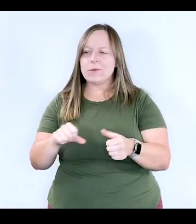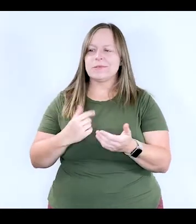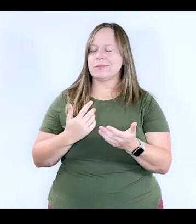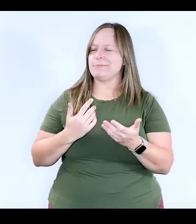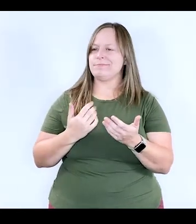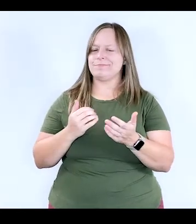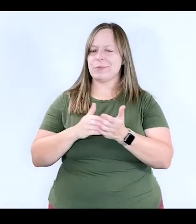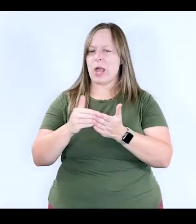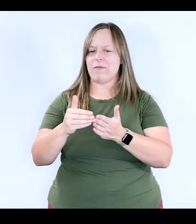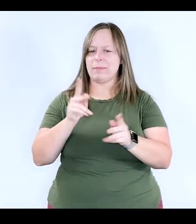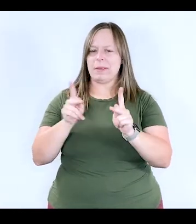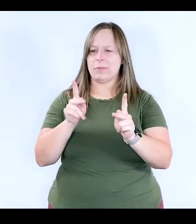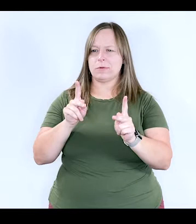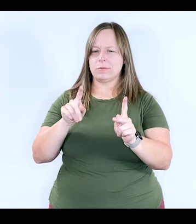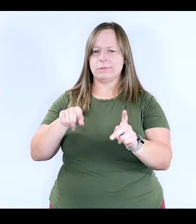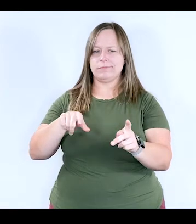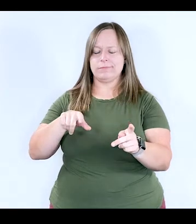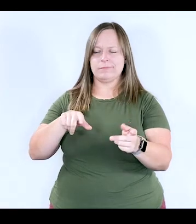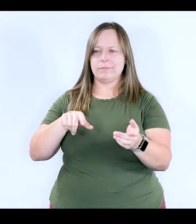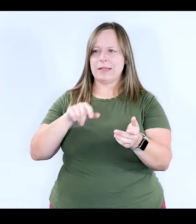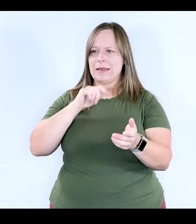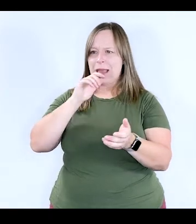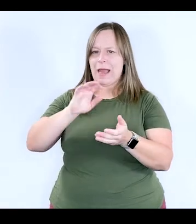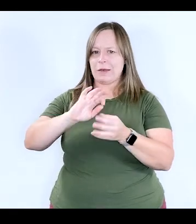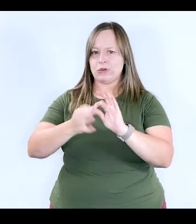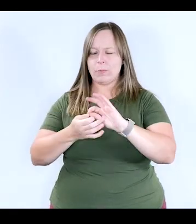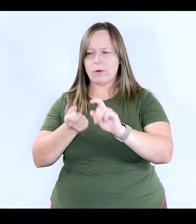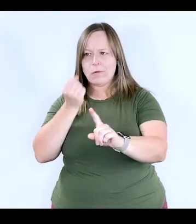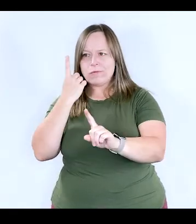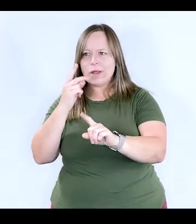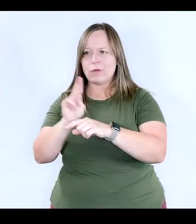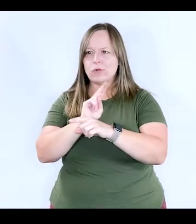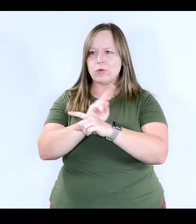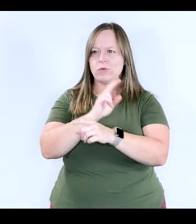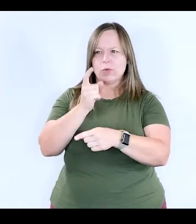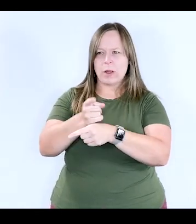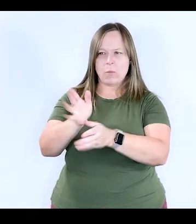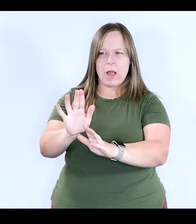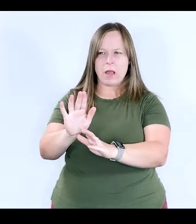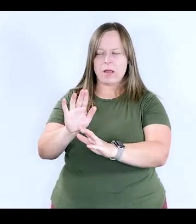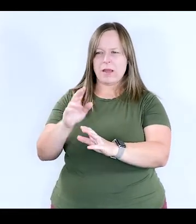And a lot of times it isn't truly being used and/or understood for what it is.